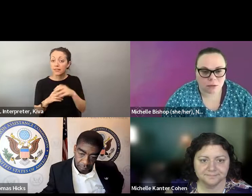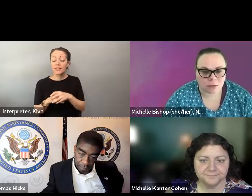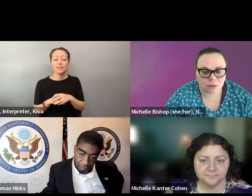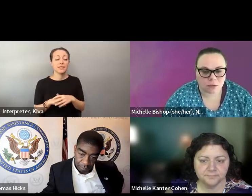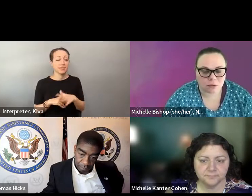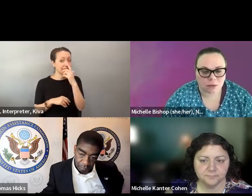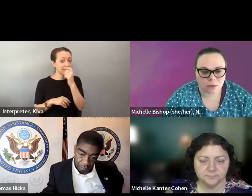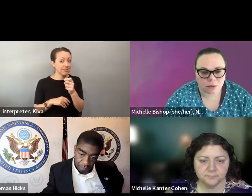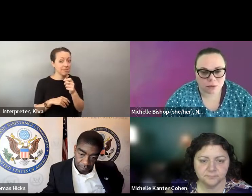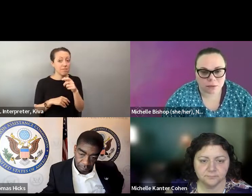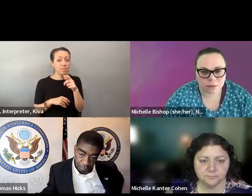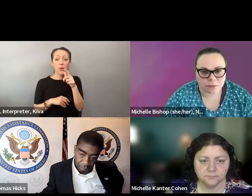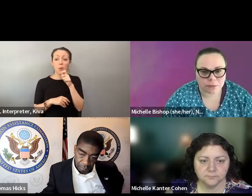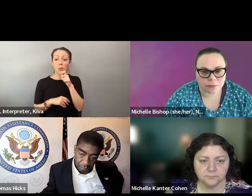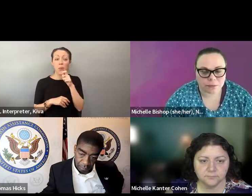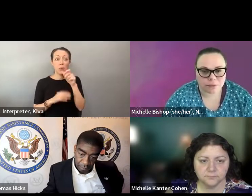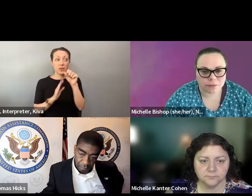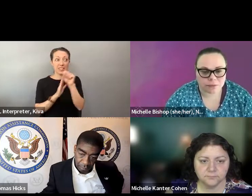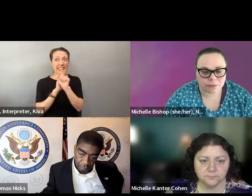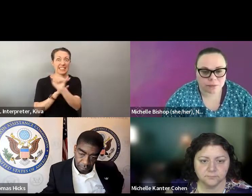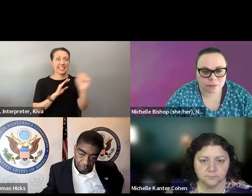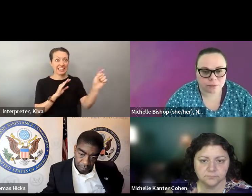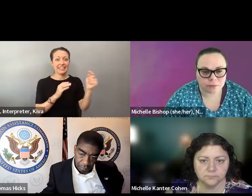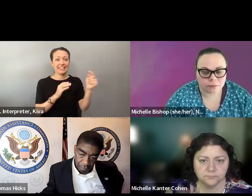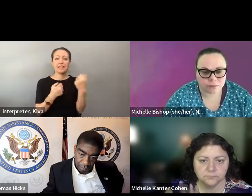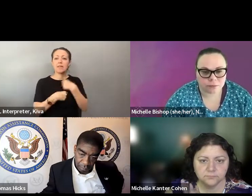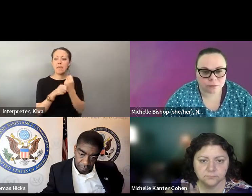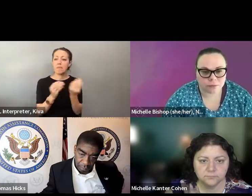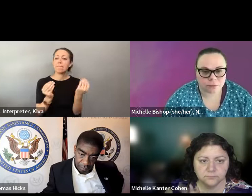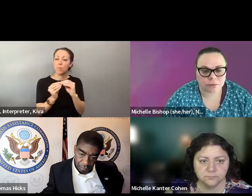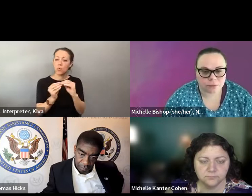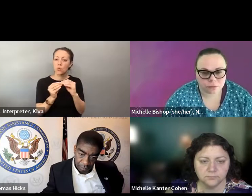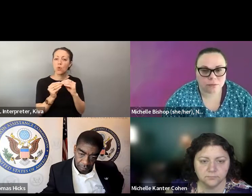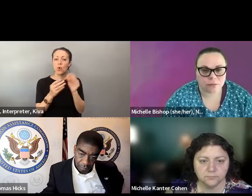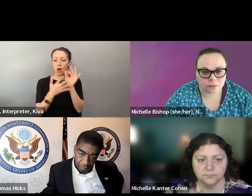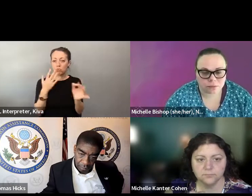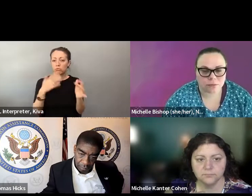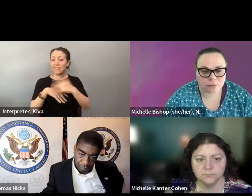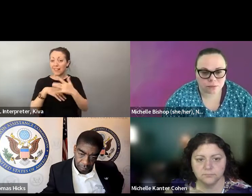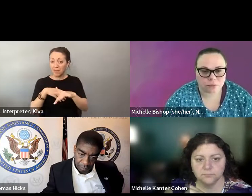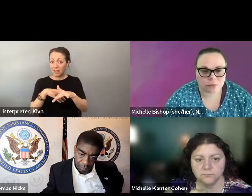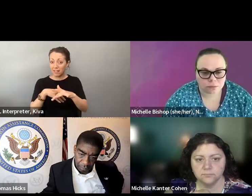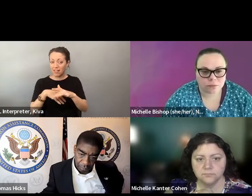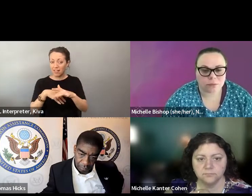my own mail ballots and so forth, and we tracked out these things and found that the states that did expand some states like my own mail belts to everyone, and so forth, and we tracked out these things and found that the States that did expand options for voting in 2,000, and 20, had especially big.